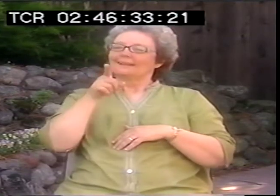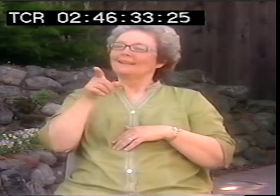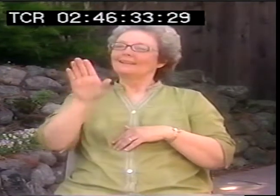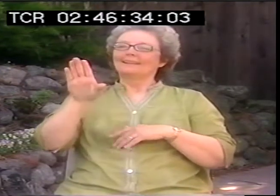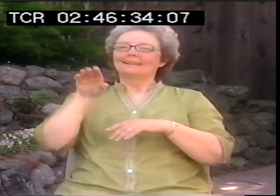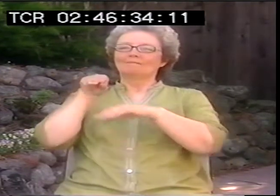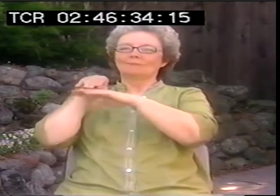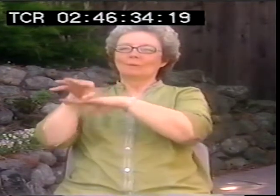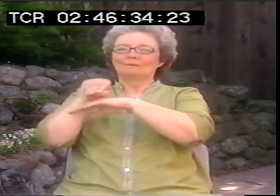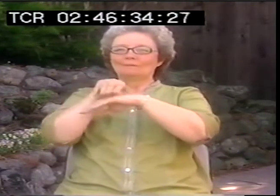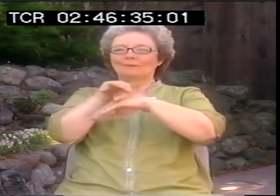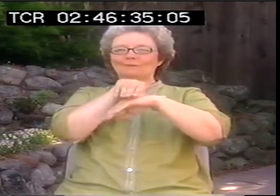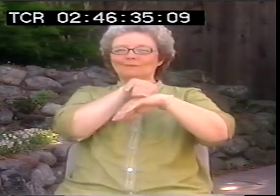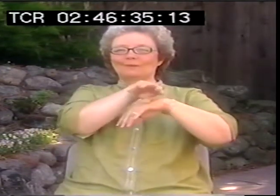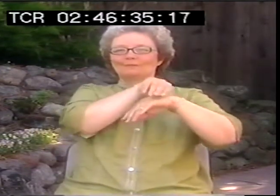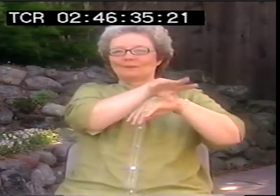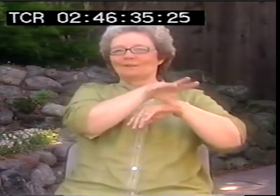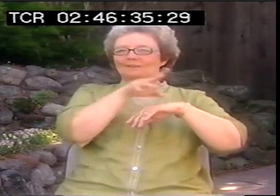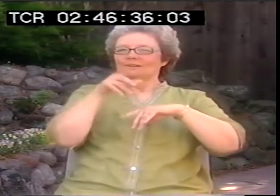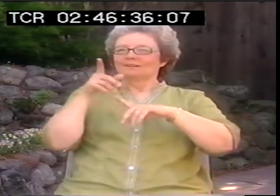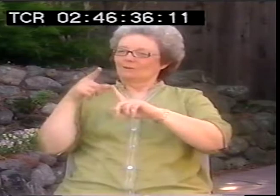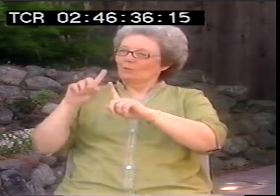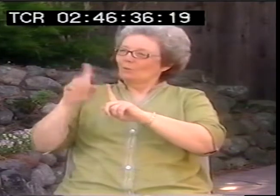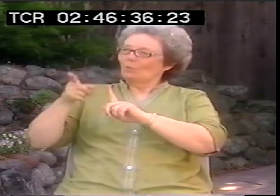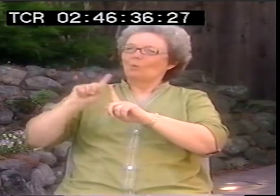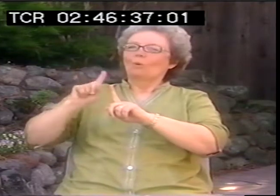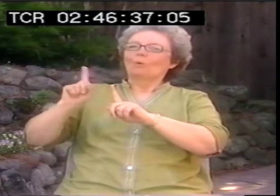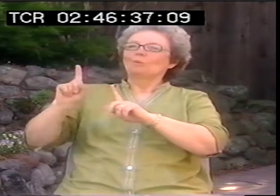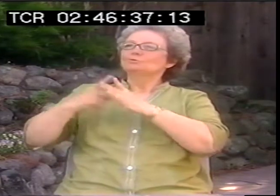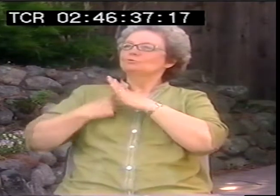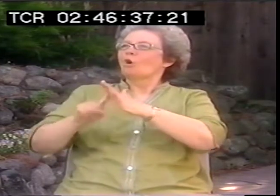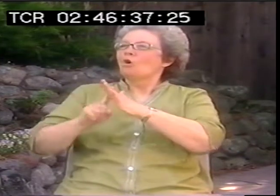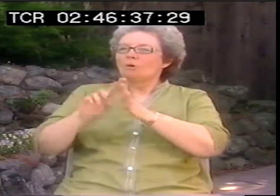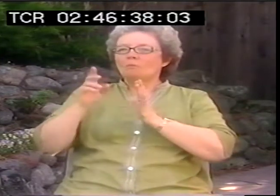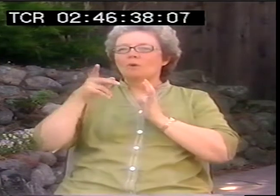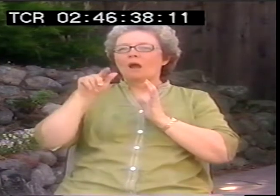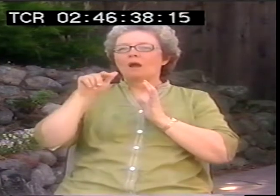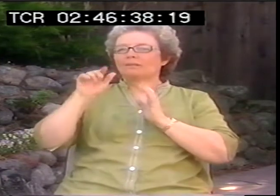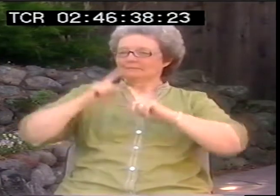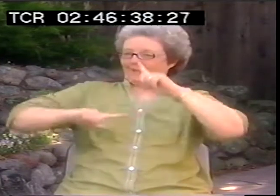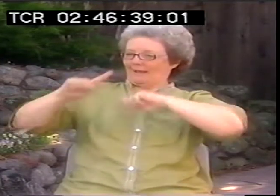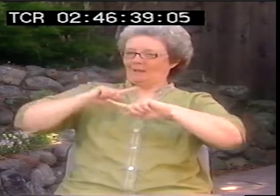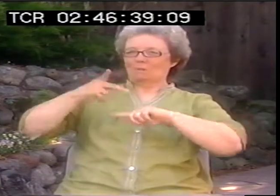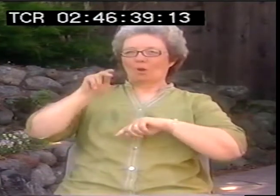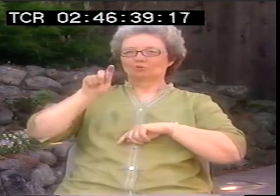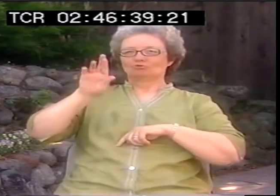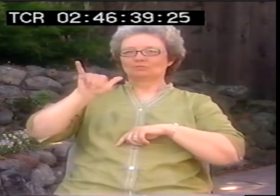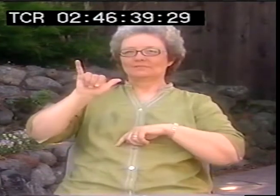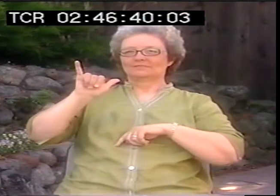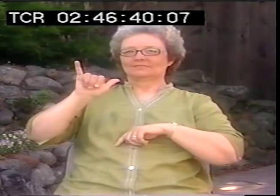yes, his influence is spreading, and where did his signed poetry begin?